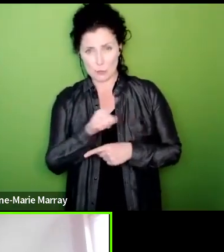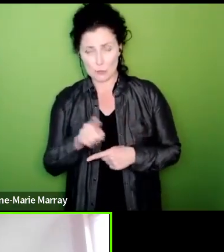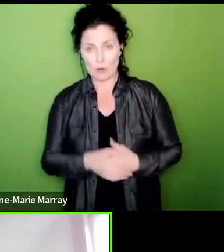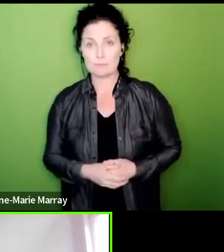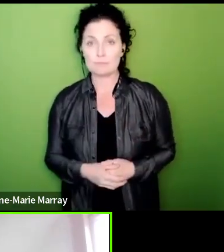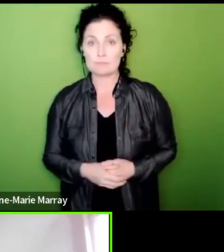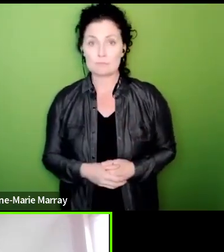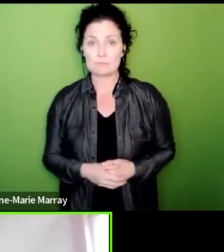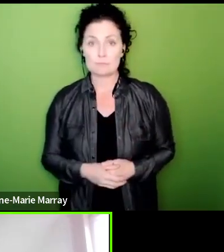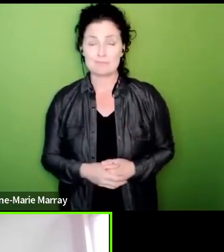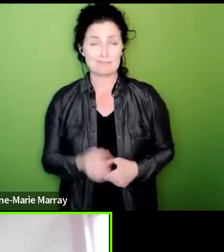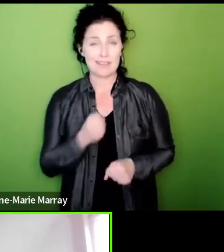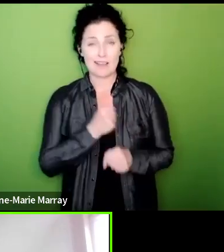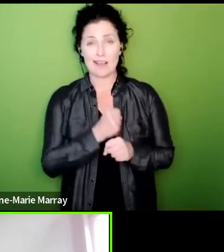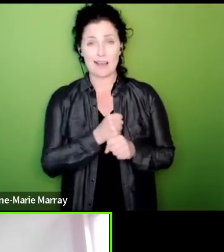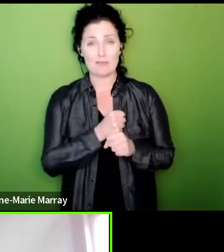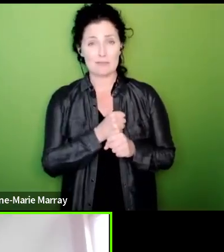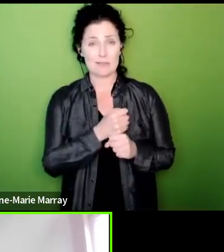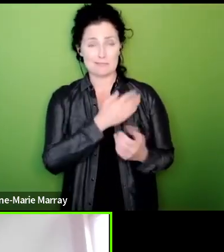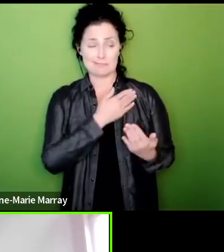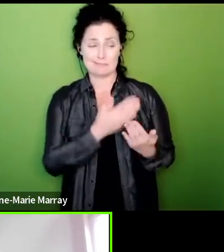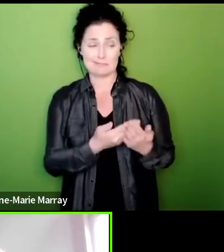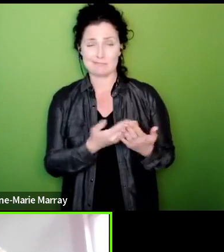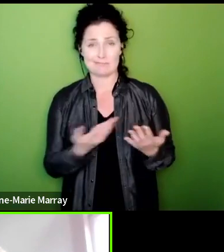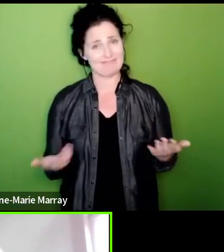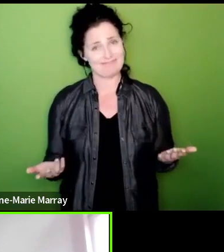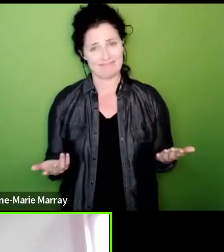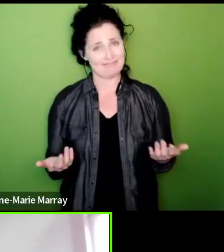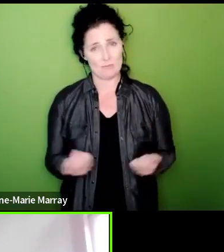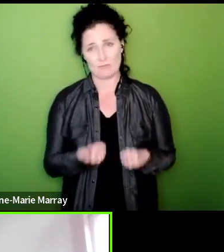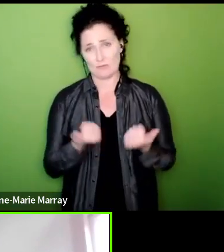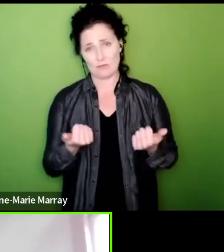government's track record isn't great I mean they weren't making offers to nurses yesterday